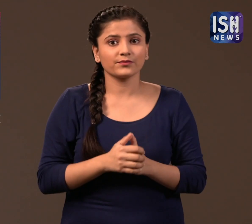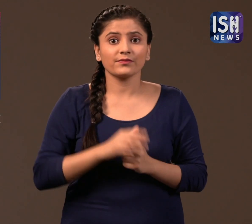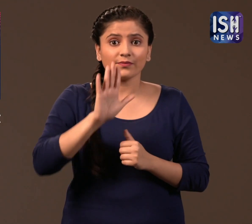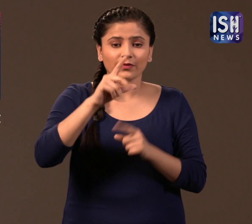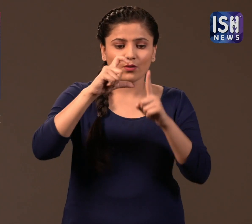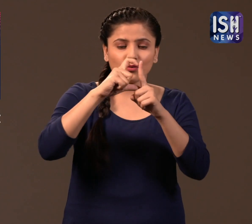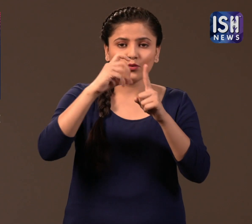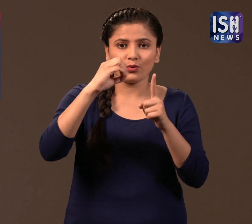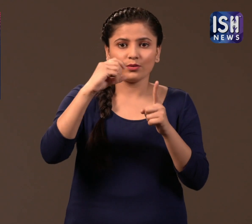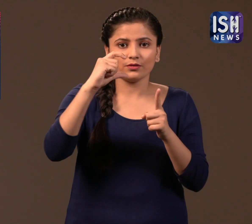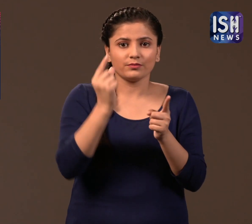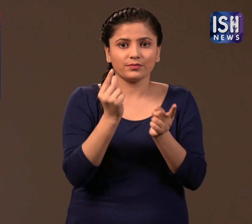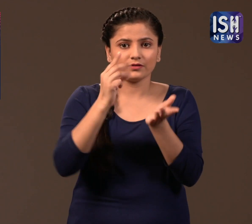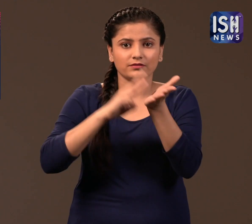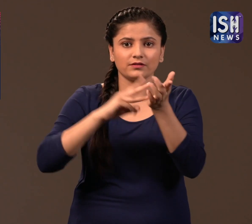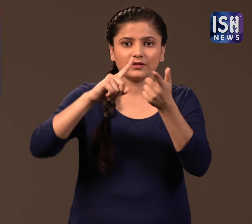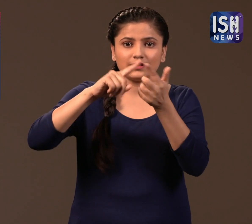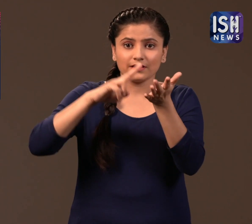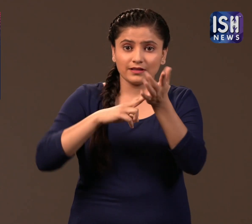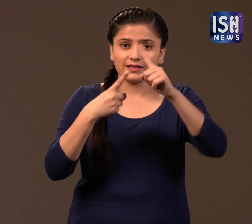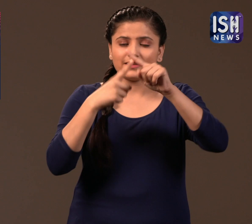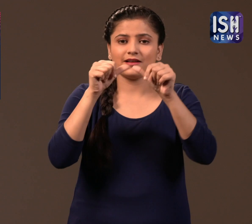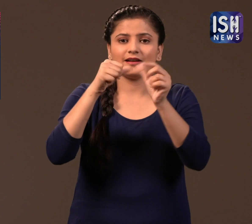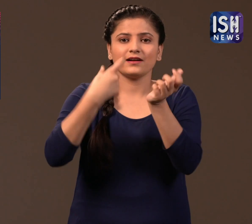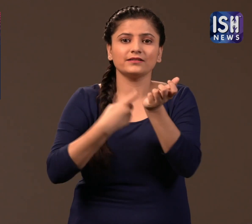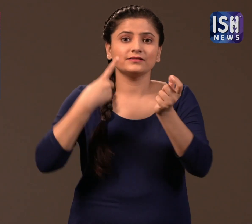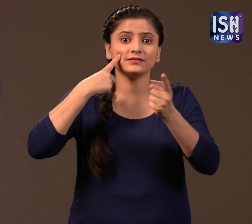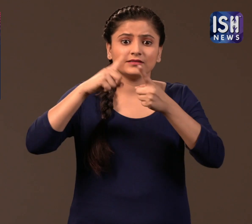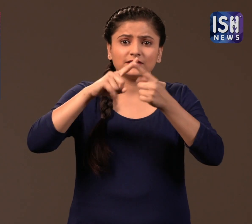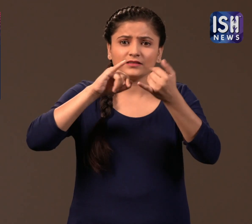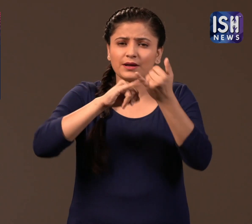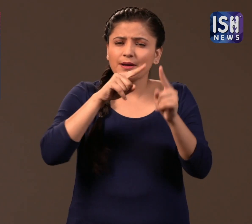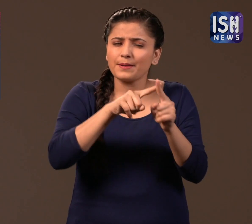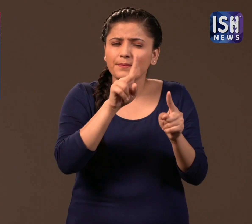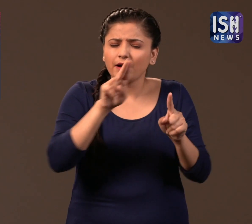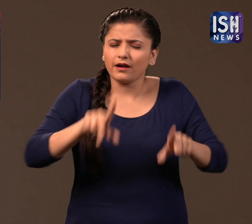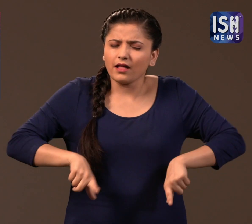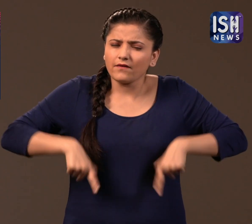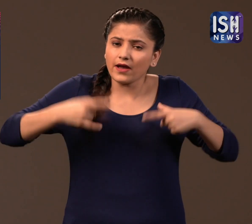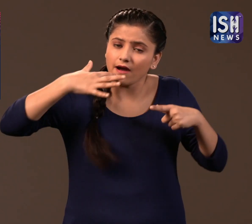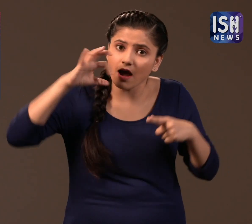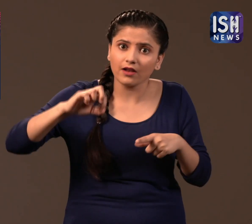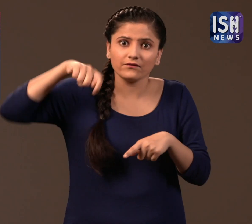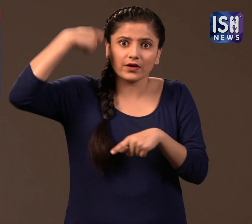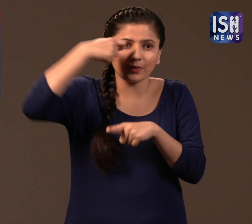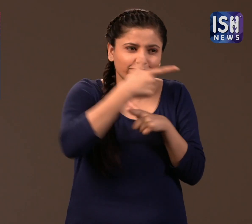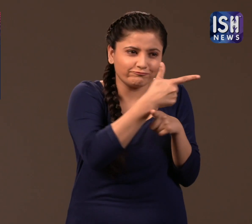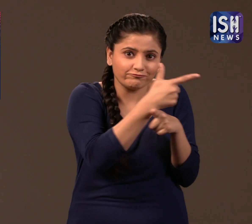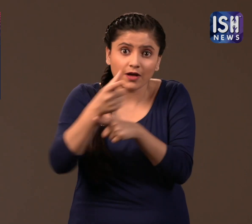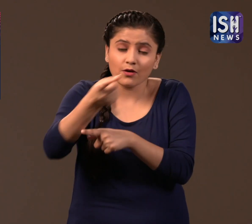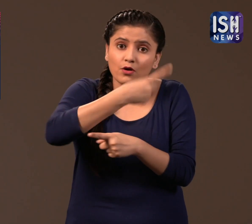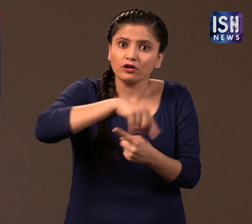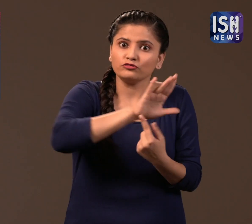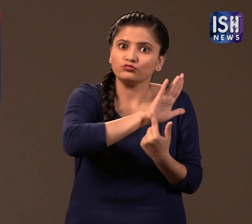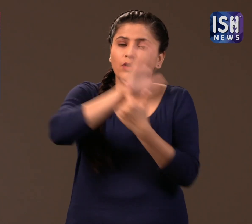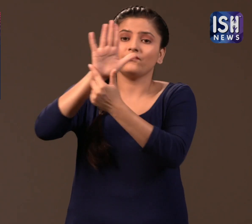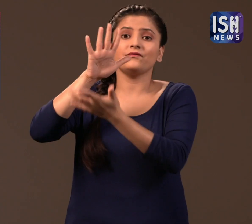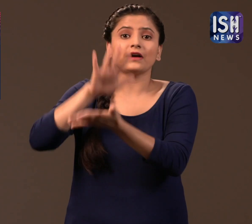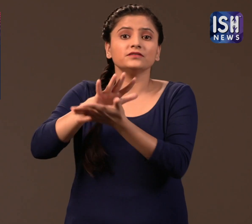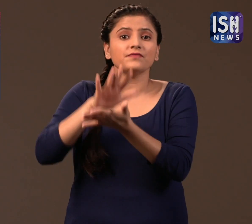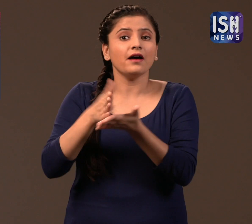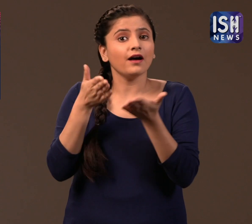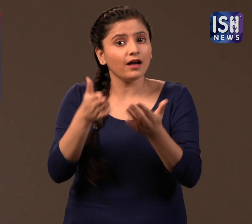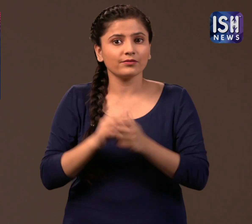Documentaries, which are real life stories will be screened at the film festival.